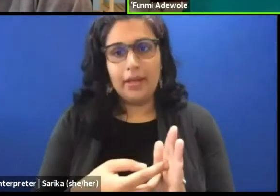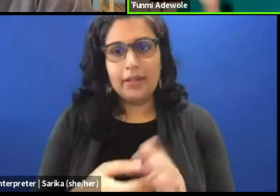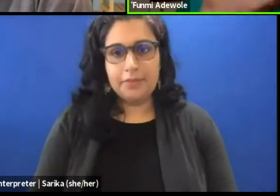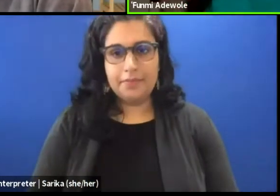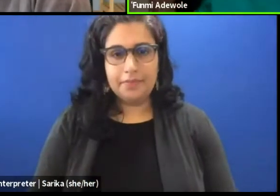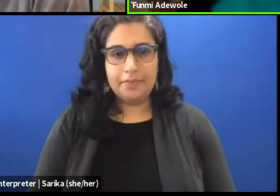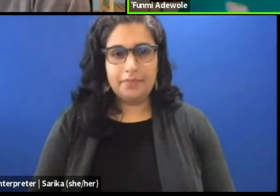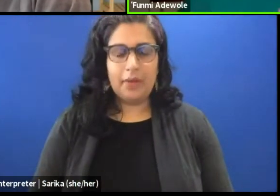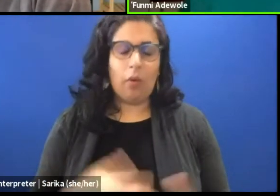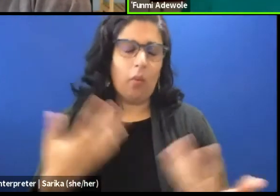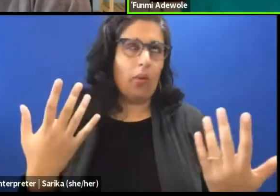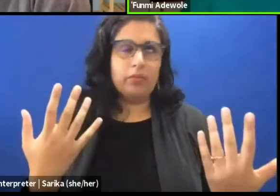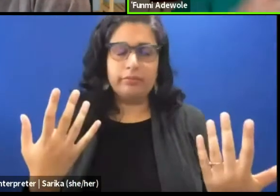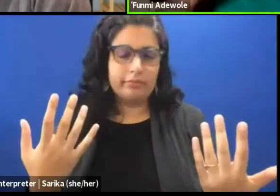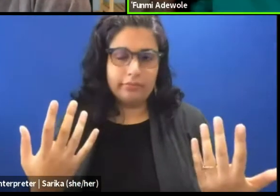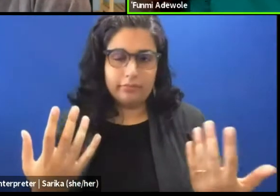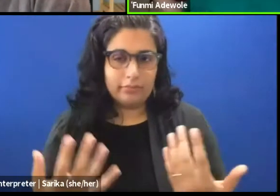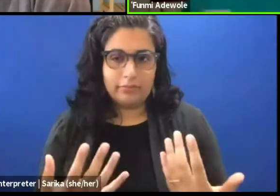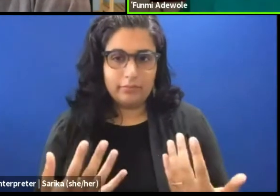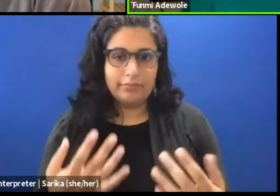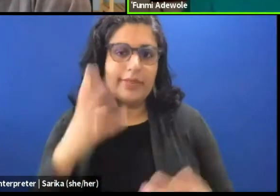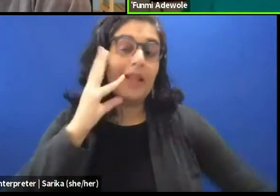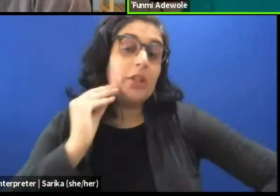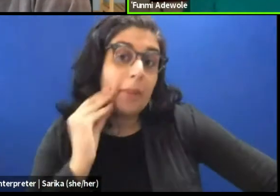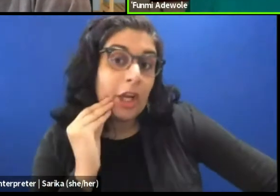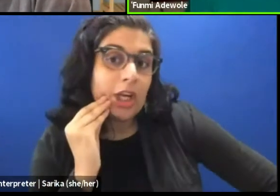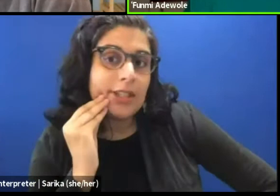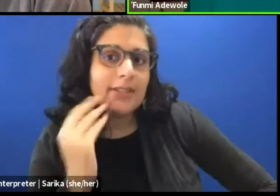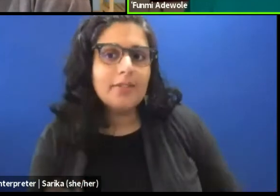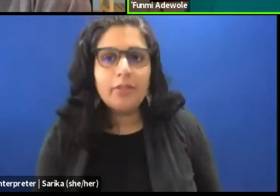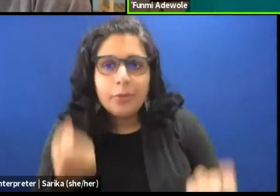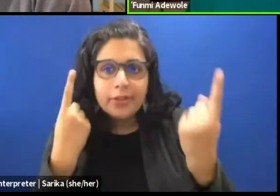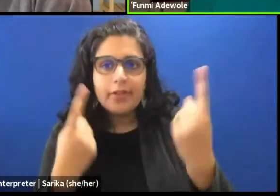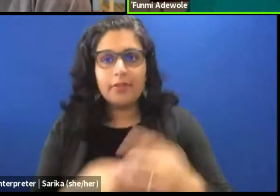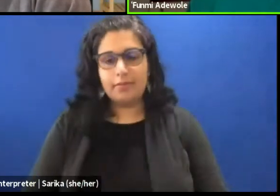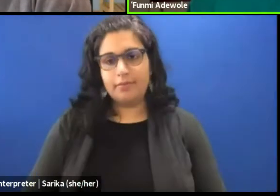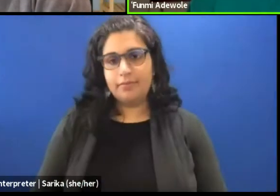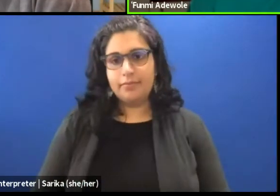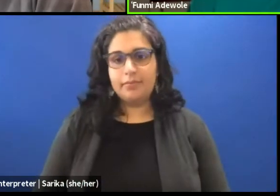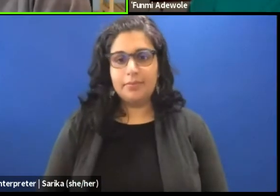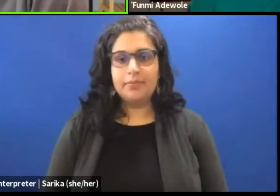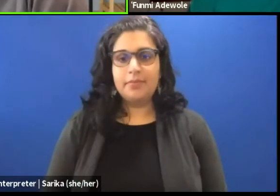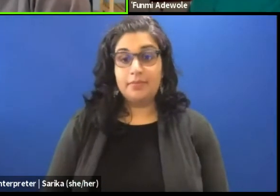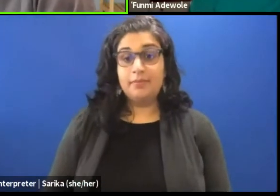or, you know, the experience to be conveyed sometimes. Interesting.